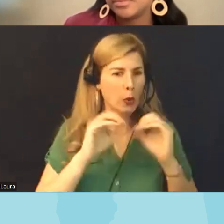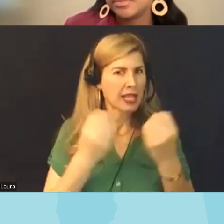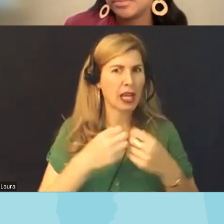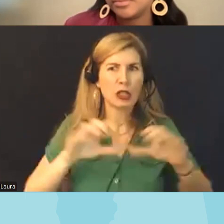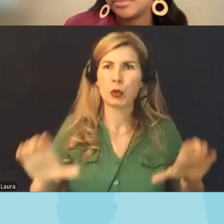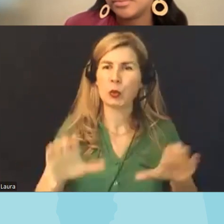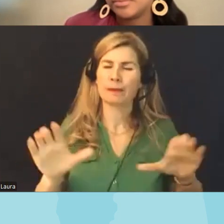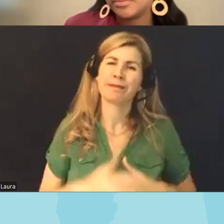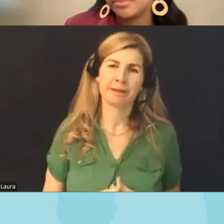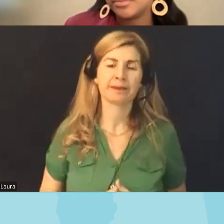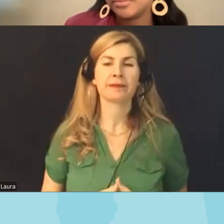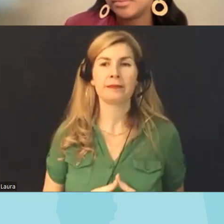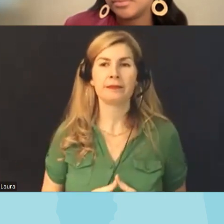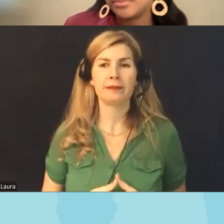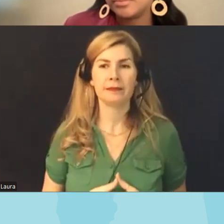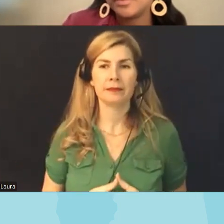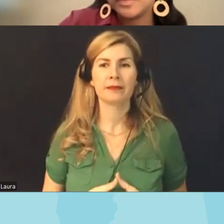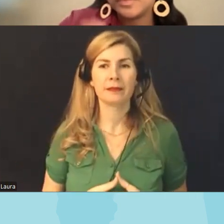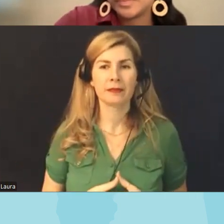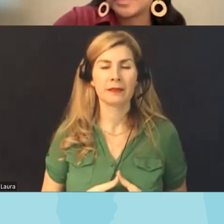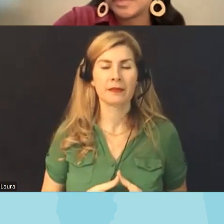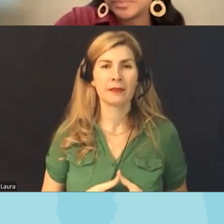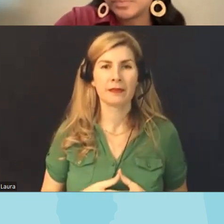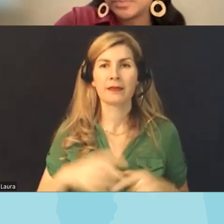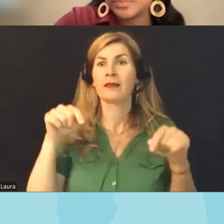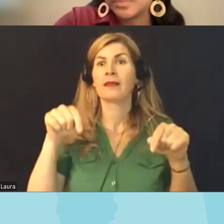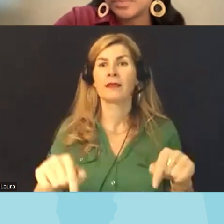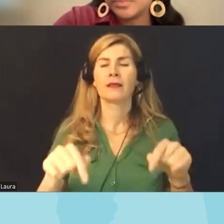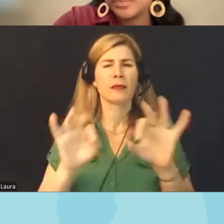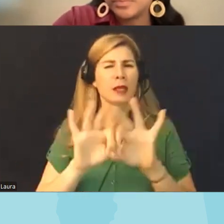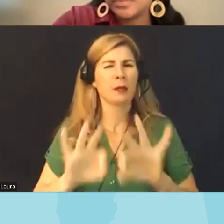at the beginning um and as as we've talked about um this is a a critically important time for the